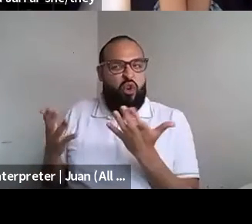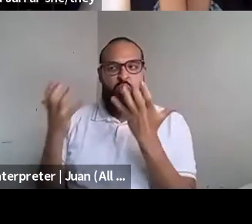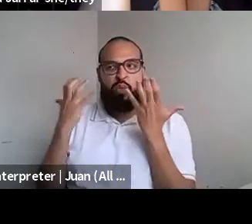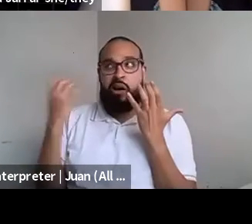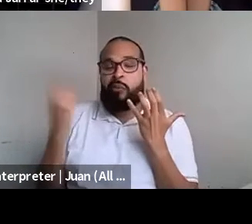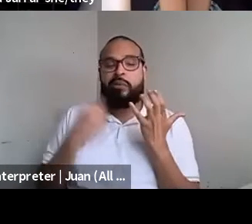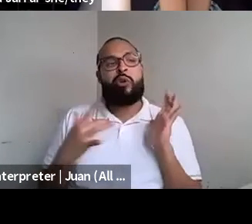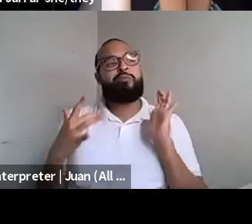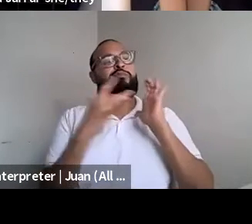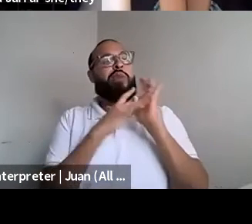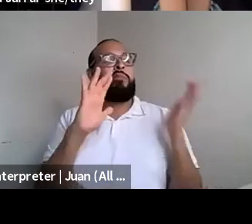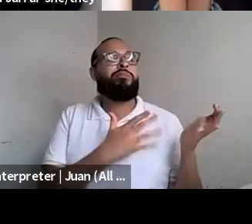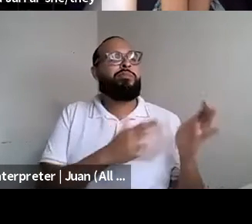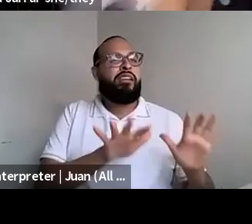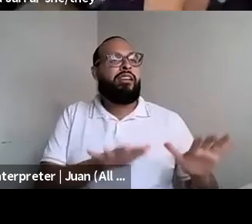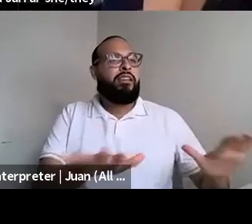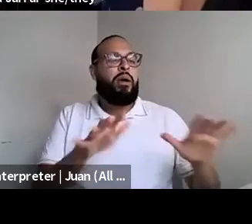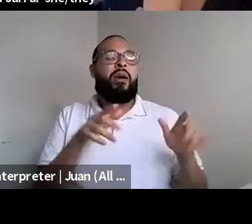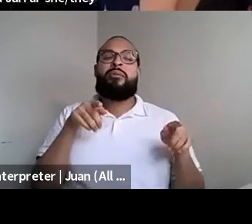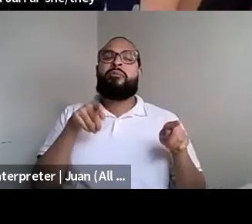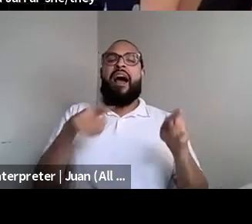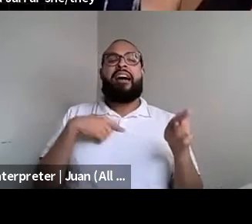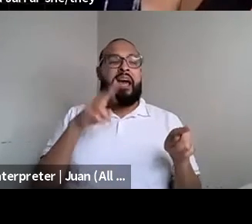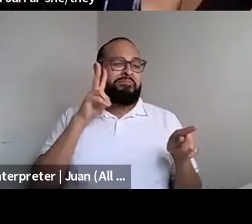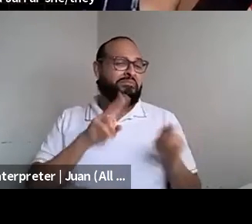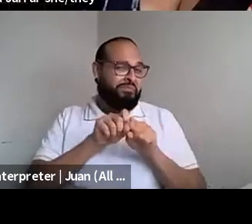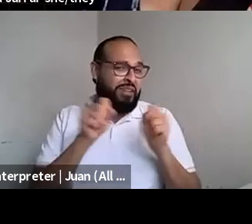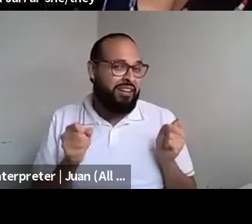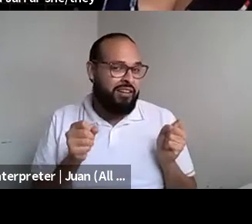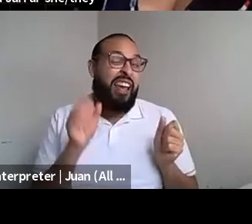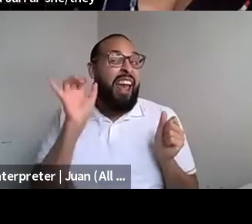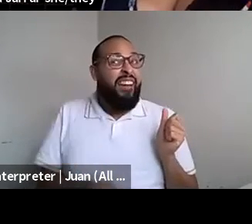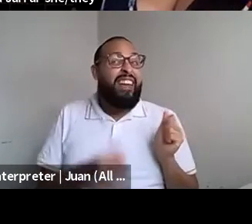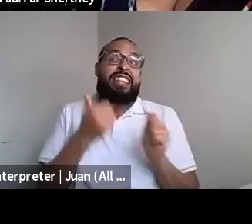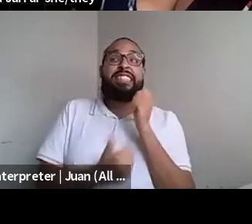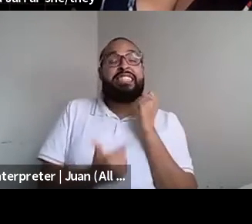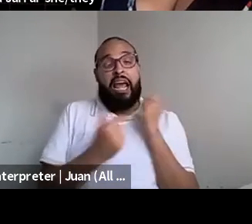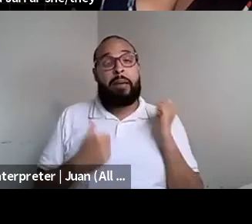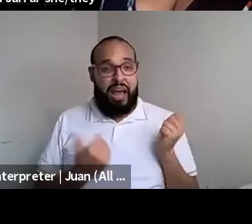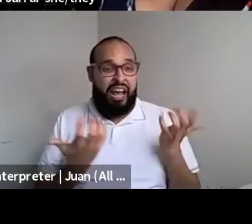Brontez Purnell: When I'm losing my virginity. Brontez Purnell: Which essentially is every time I have sex. Yeah.